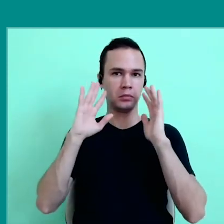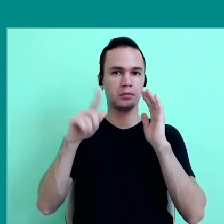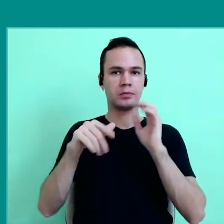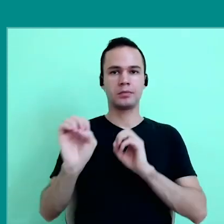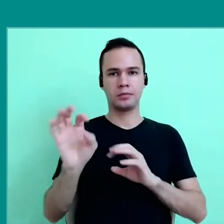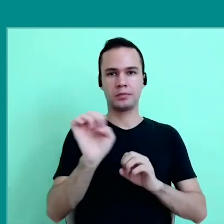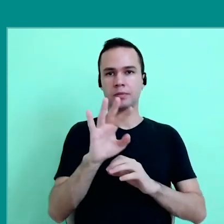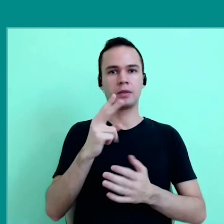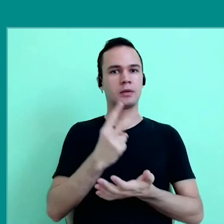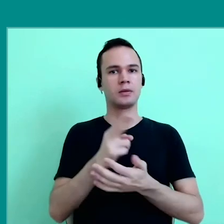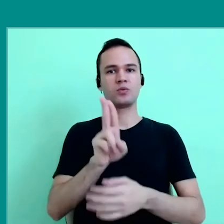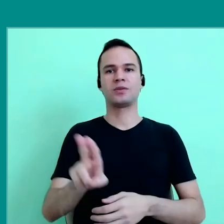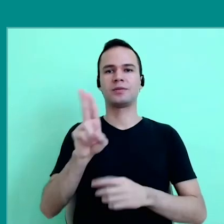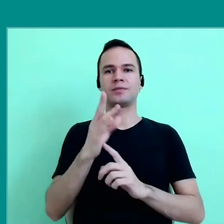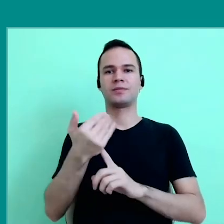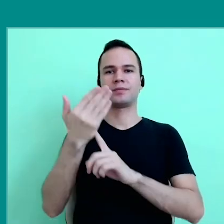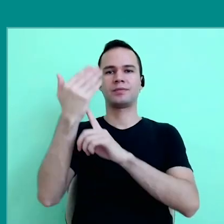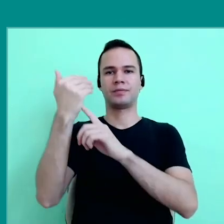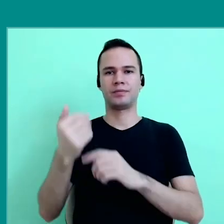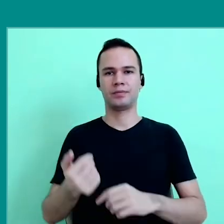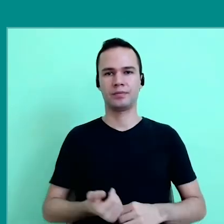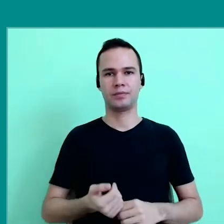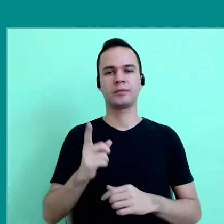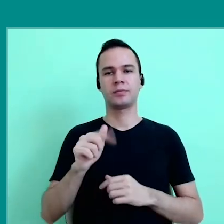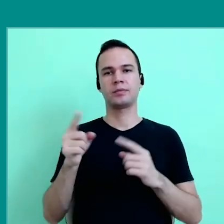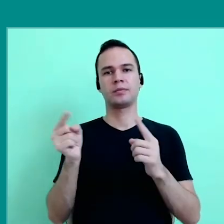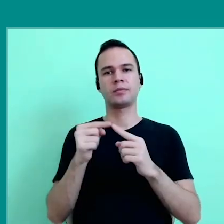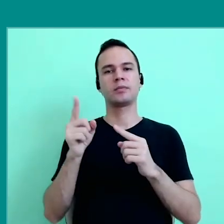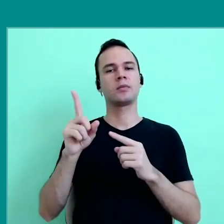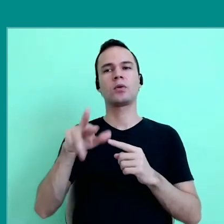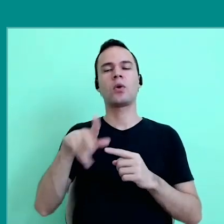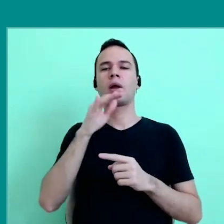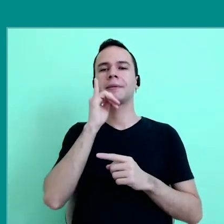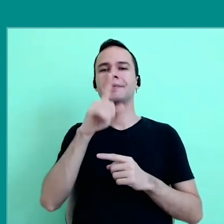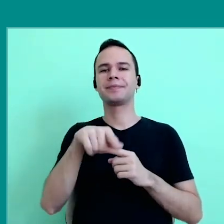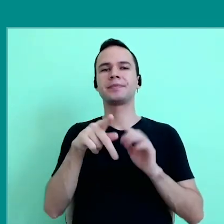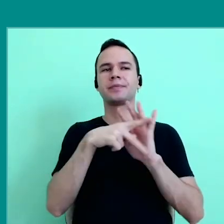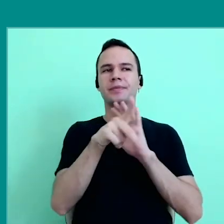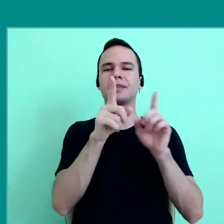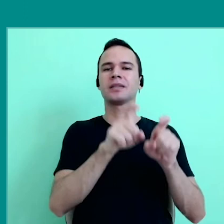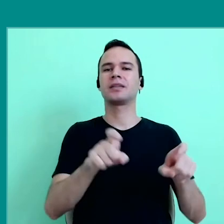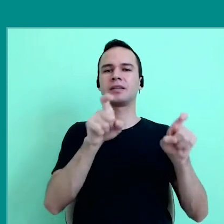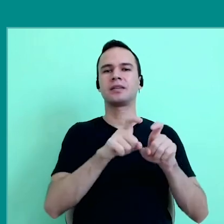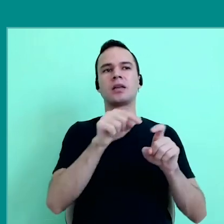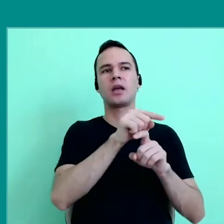teaching always uses technology. So, the digital media is not the first,